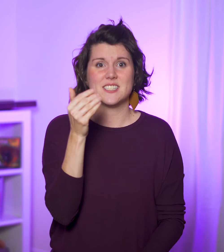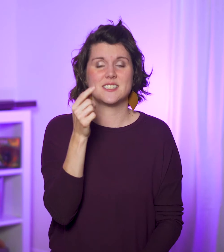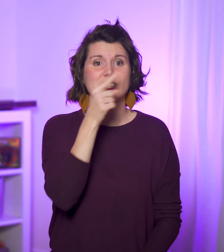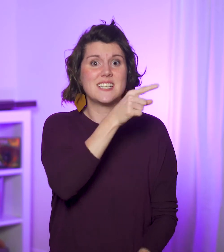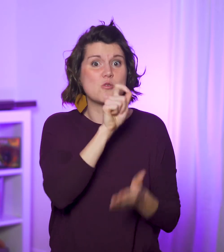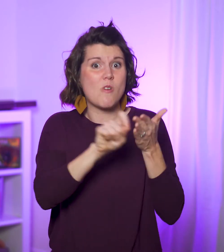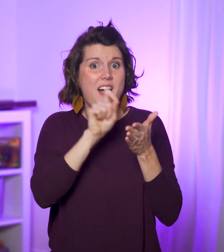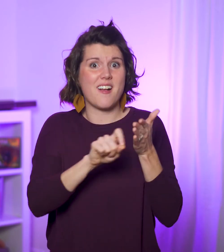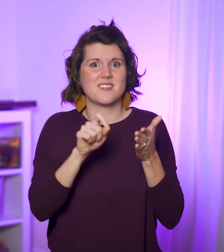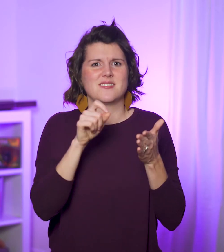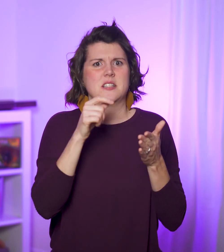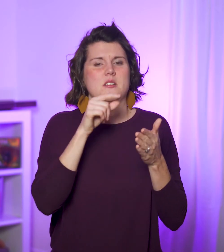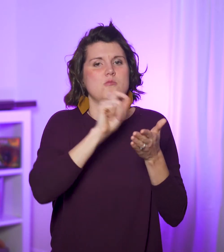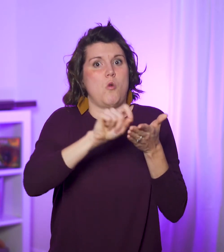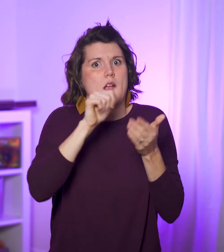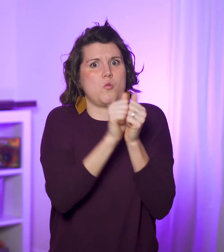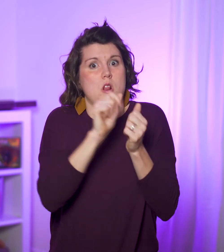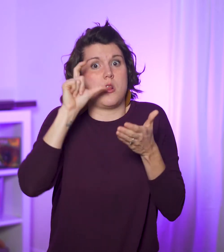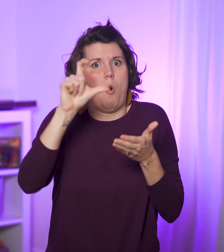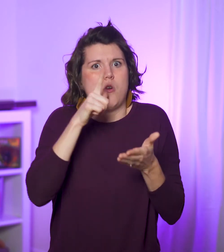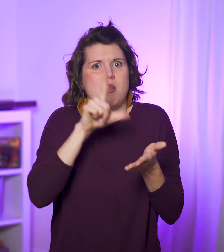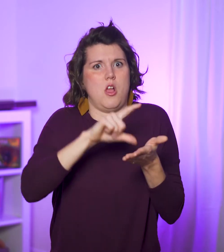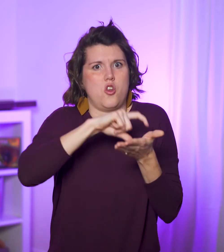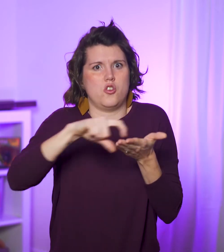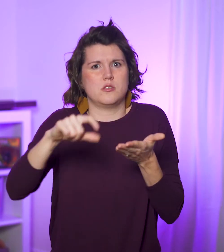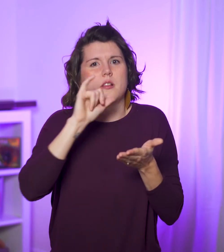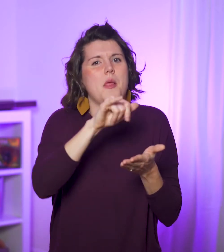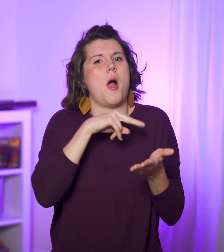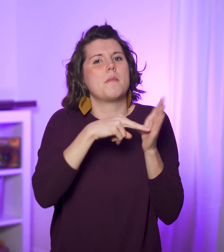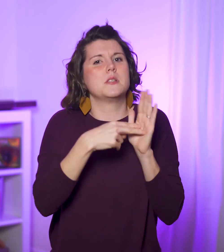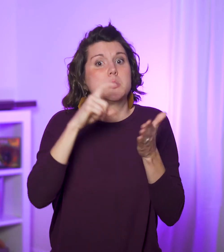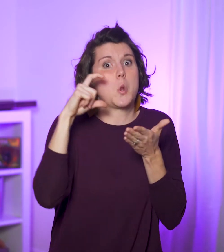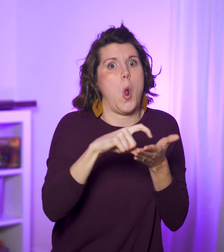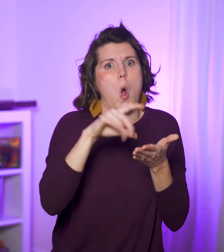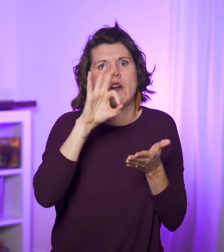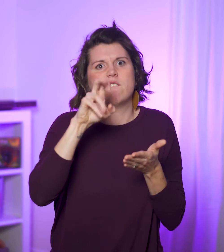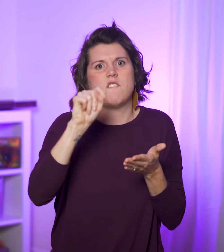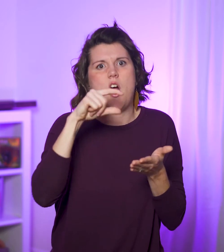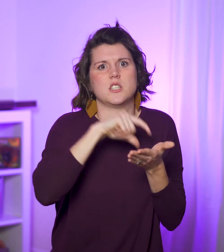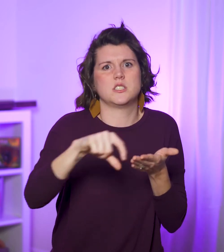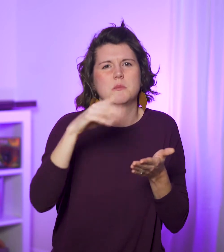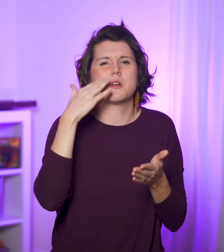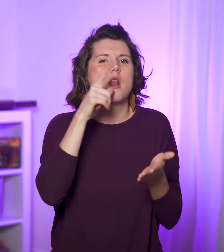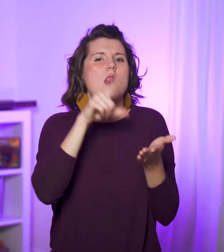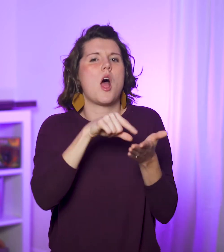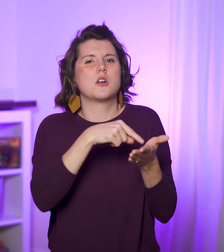He writes to them with large letters— which likely means large font because this letter